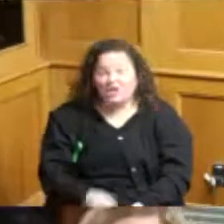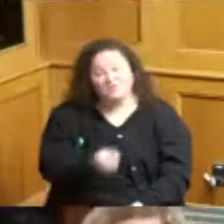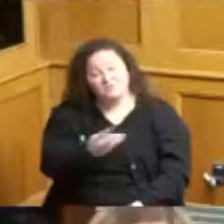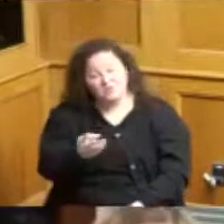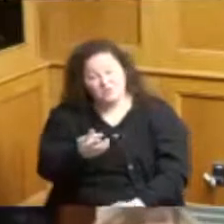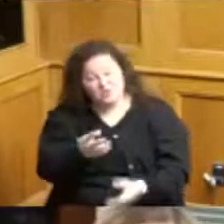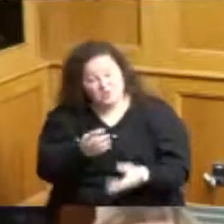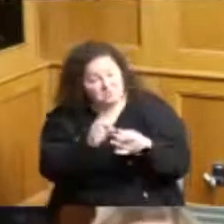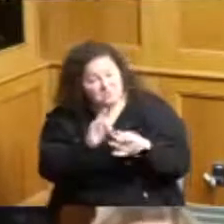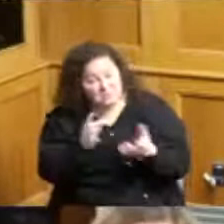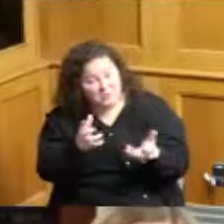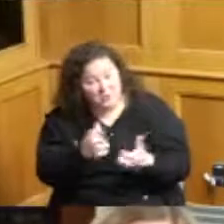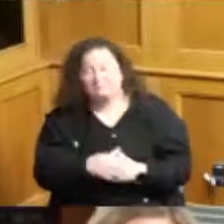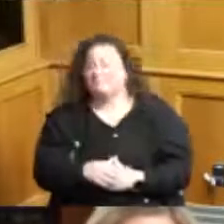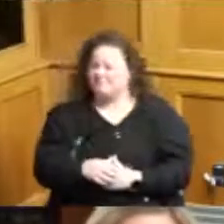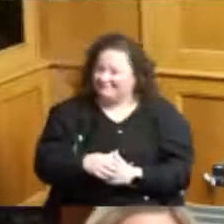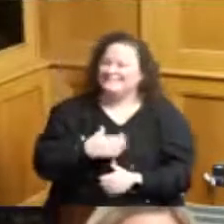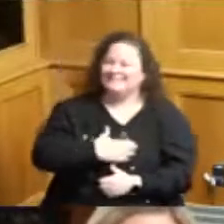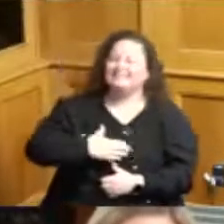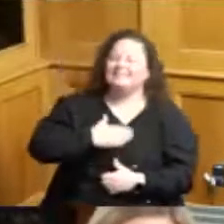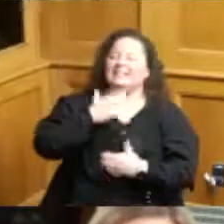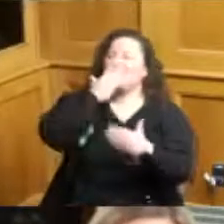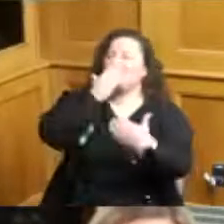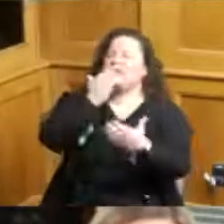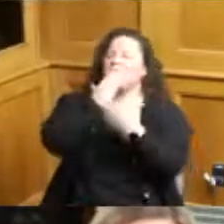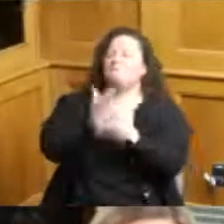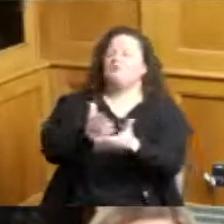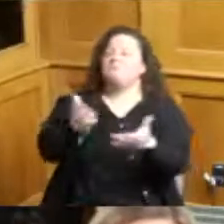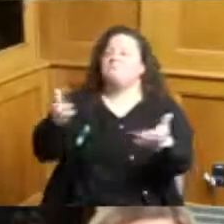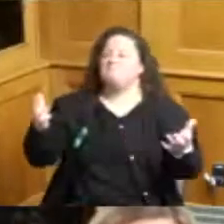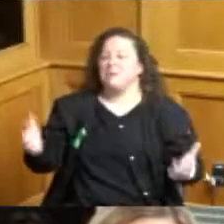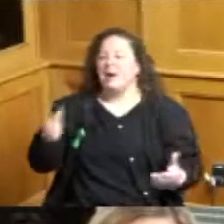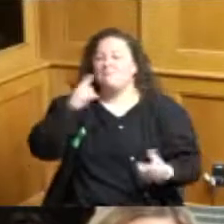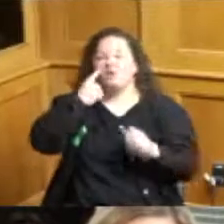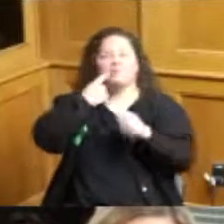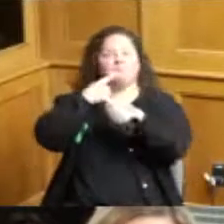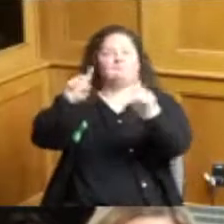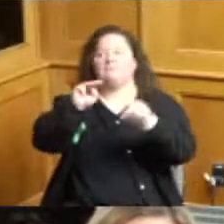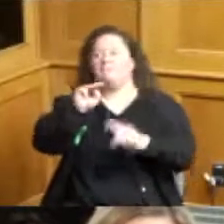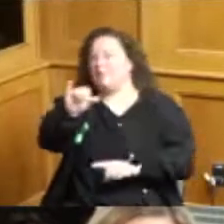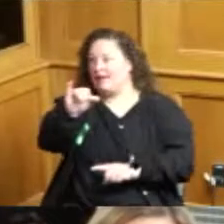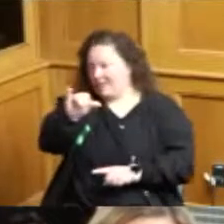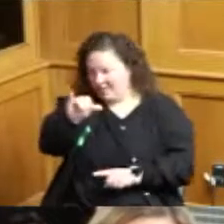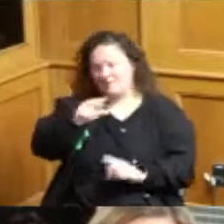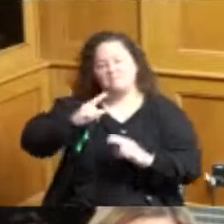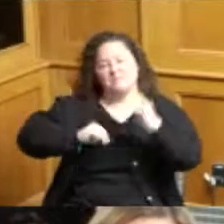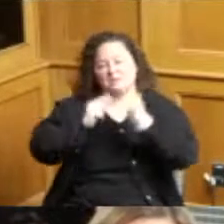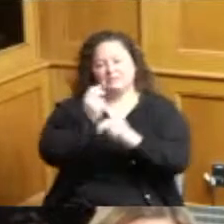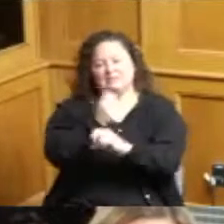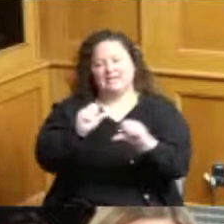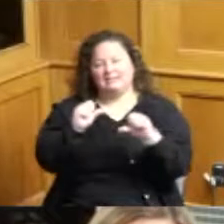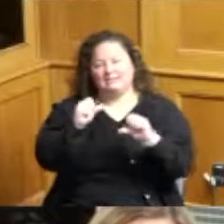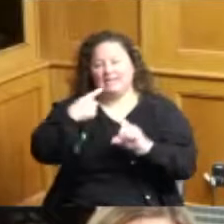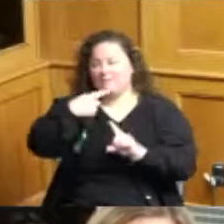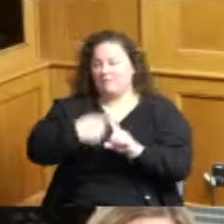Commissioners thank you very much for proclaiming May as Building Safety Month this is the 43rd year